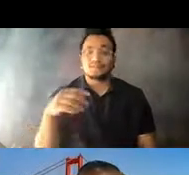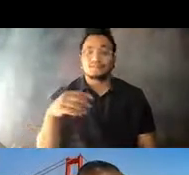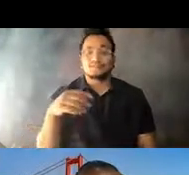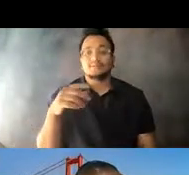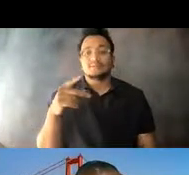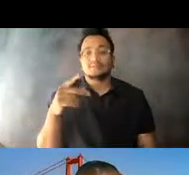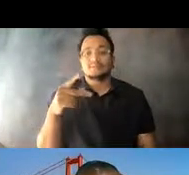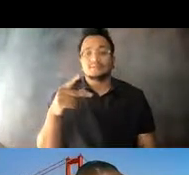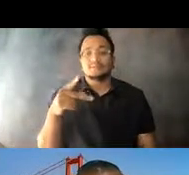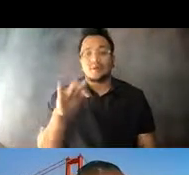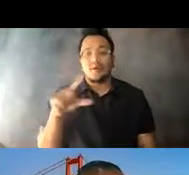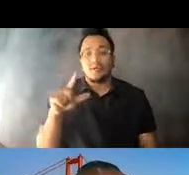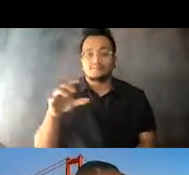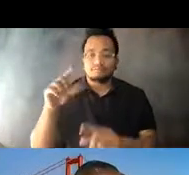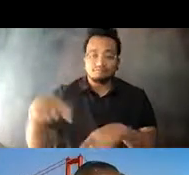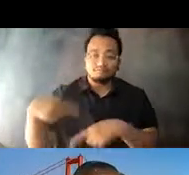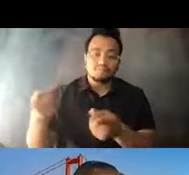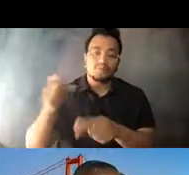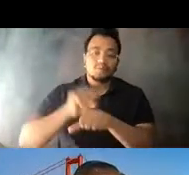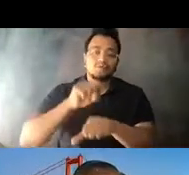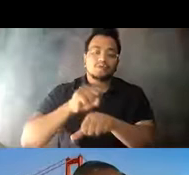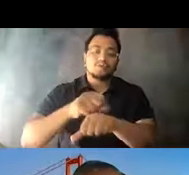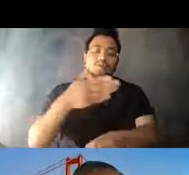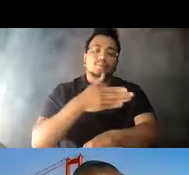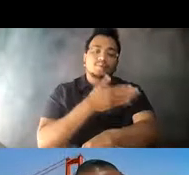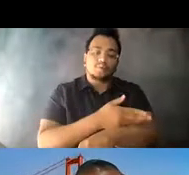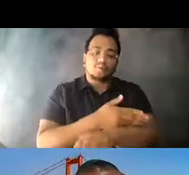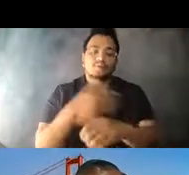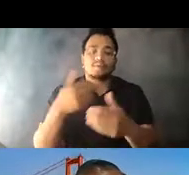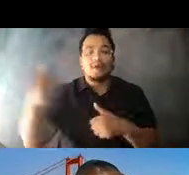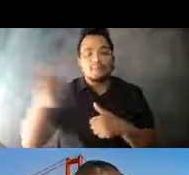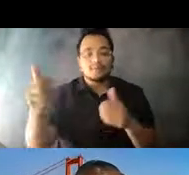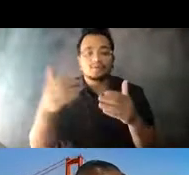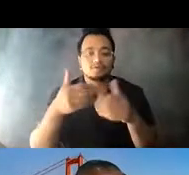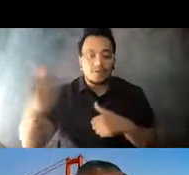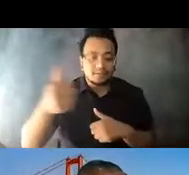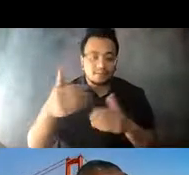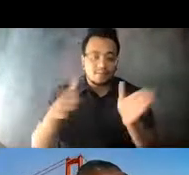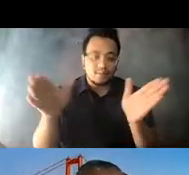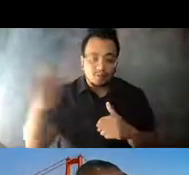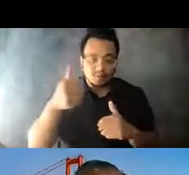14:10:57 He joined APTA in 2018 and it is my privilege to welcome my good friend, Paul.